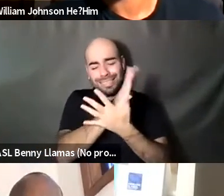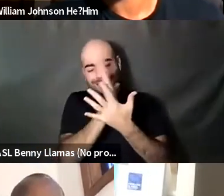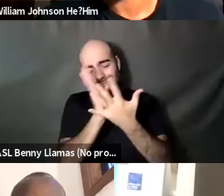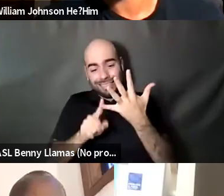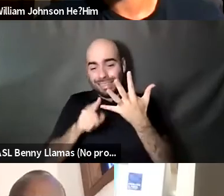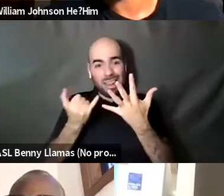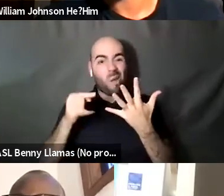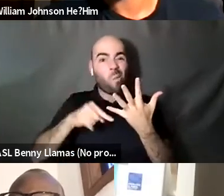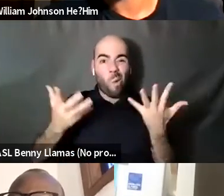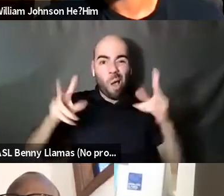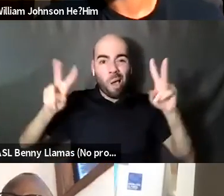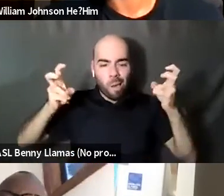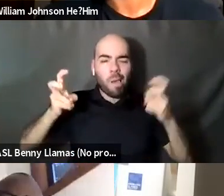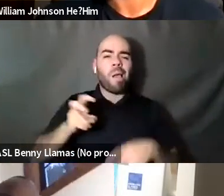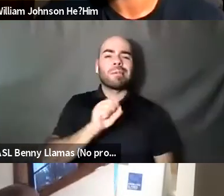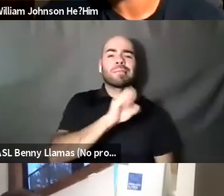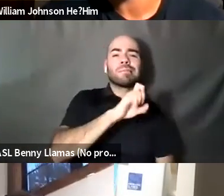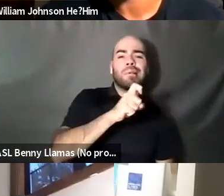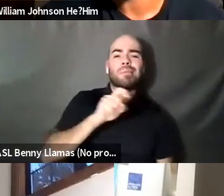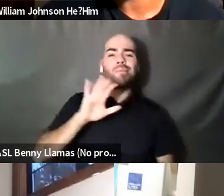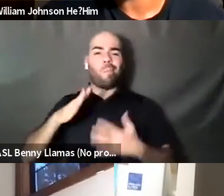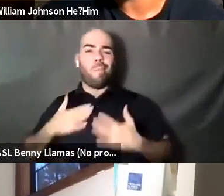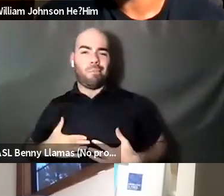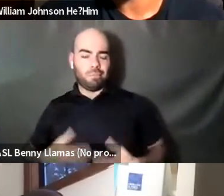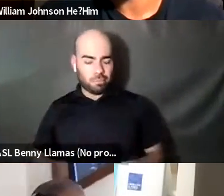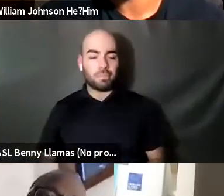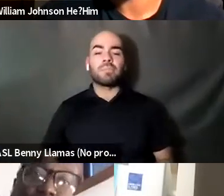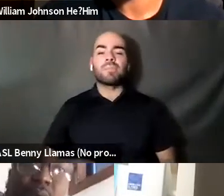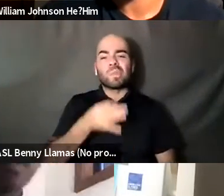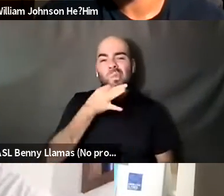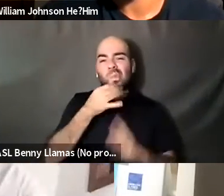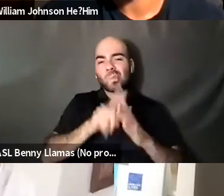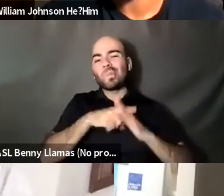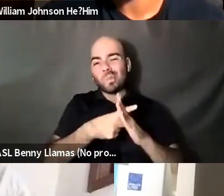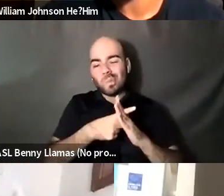Cynthia Guardado she/her: We're just waiting a couple minutes for all the attendees to enter the room.